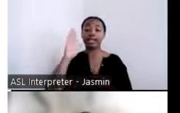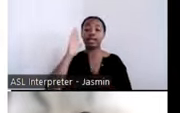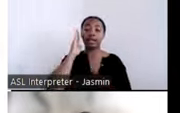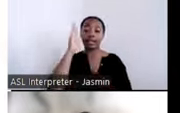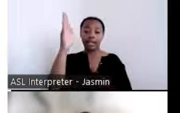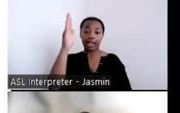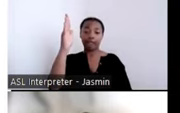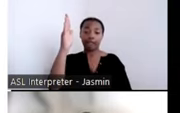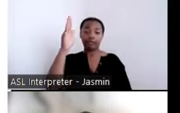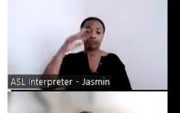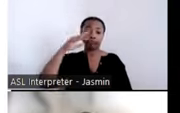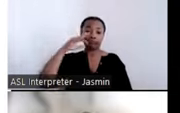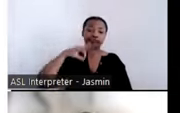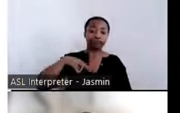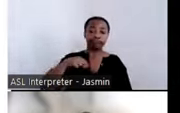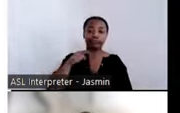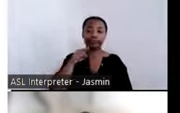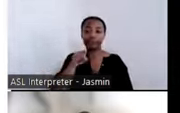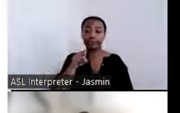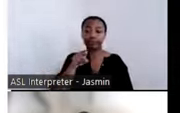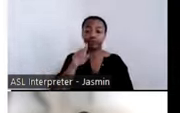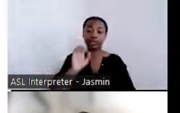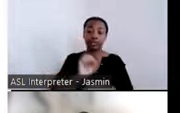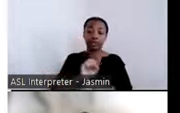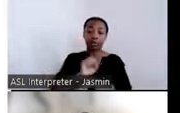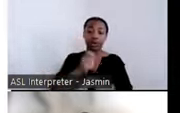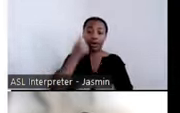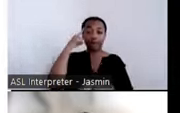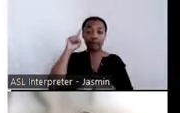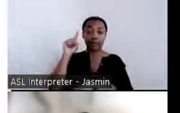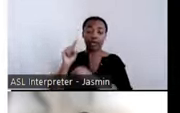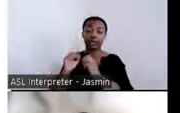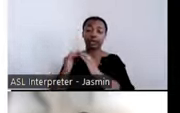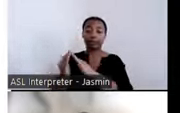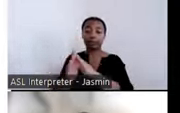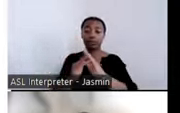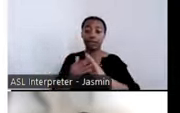support community integration, community inclusion. Staff will be putting these